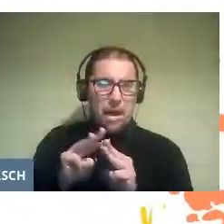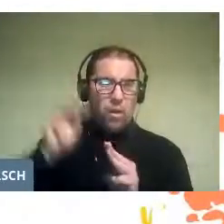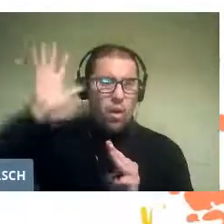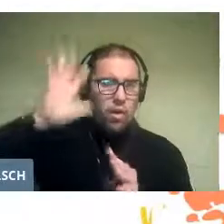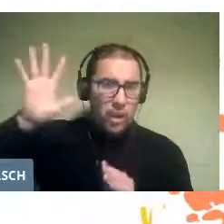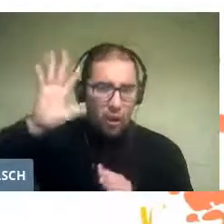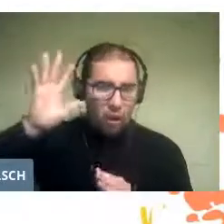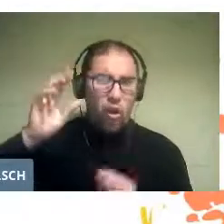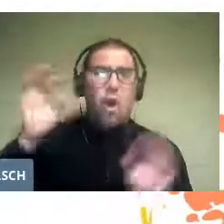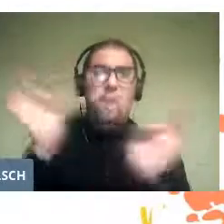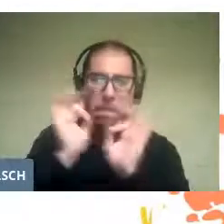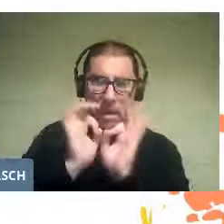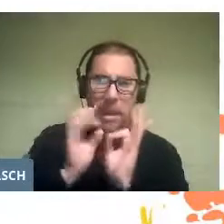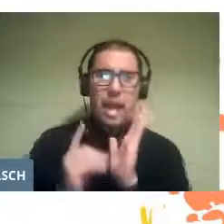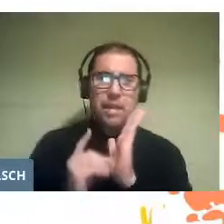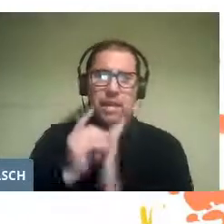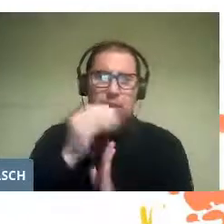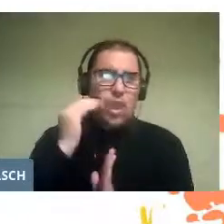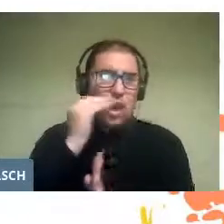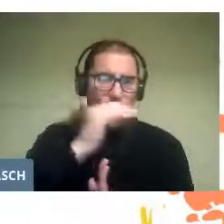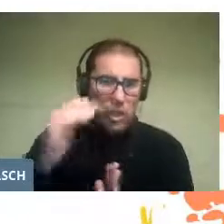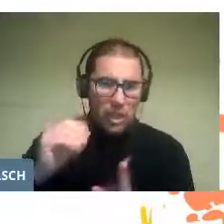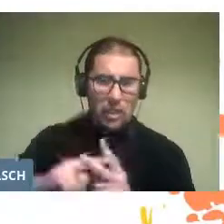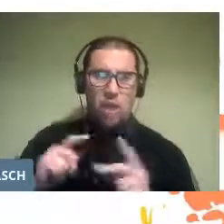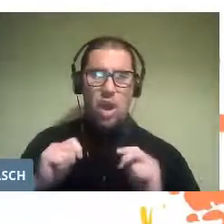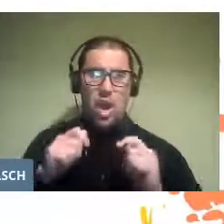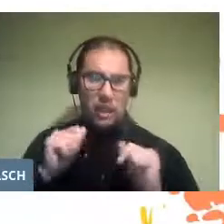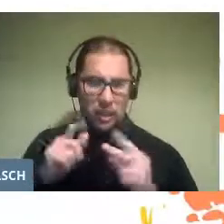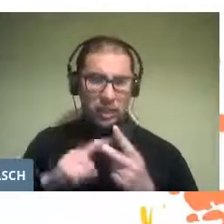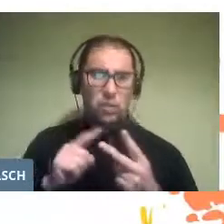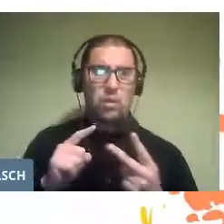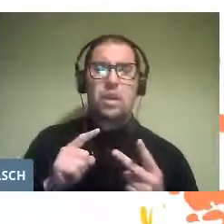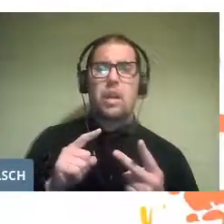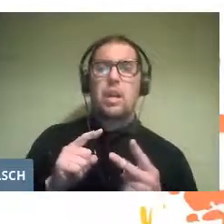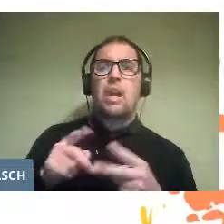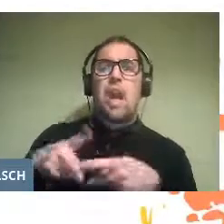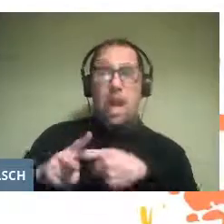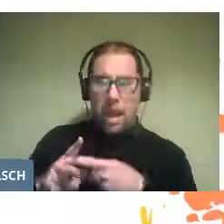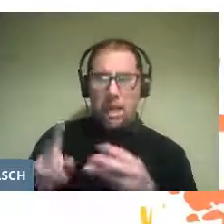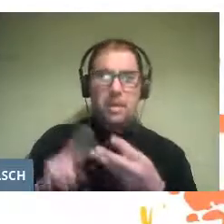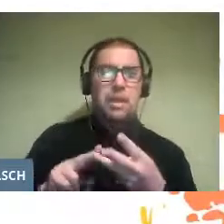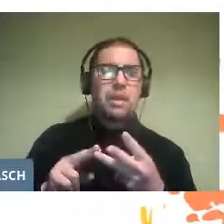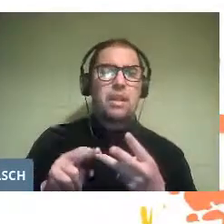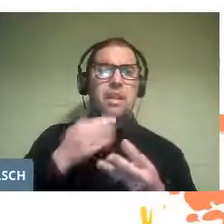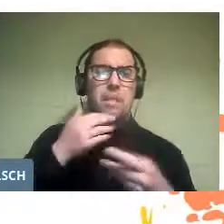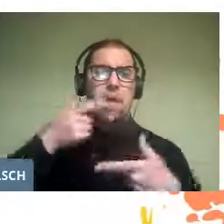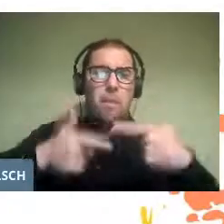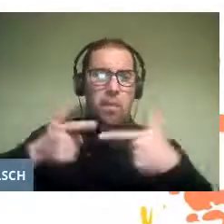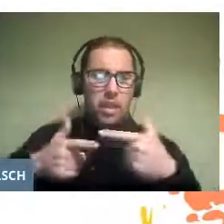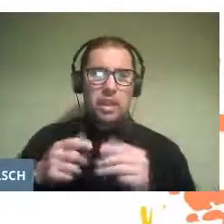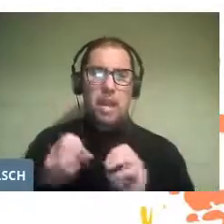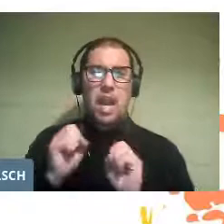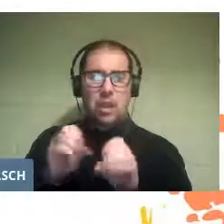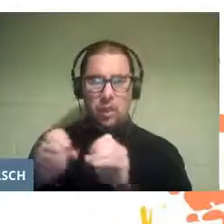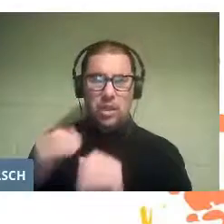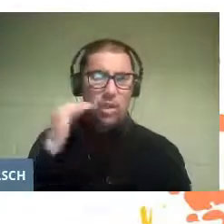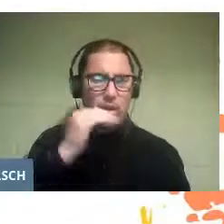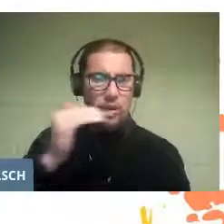for the development of educational attitudes, tools and policies.